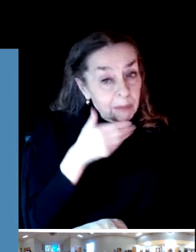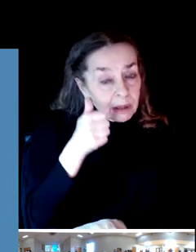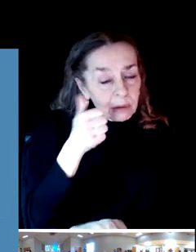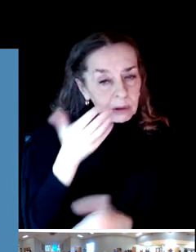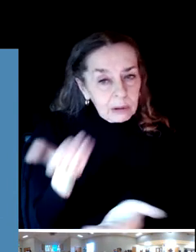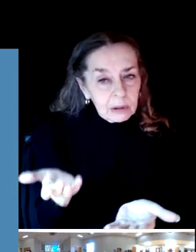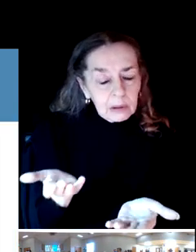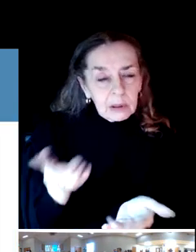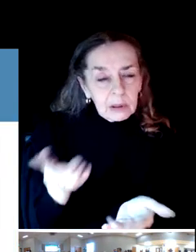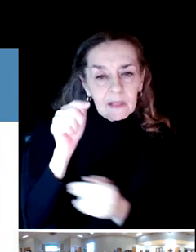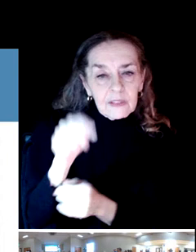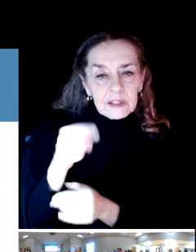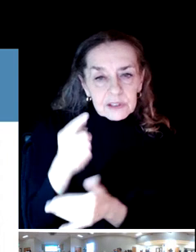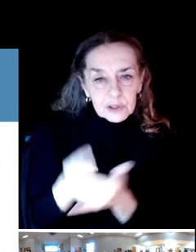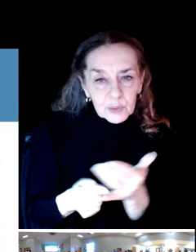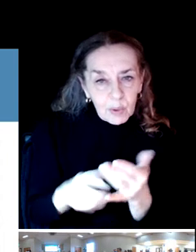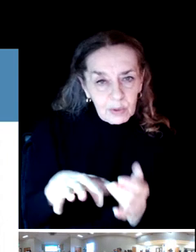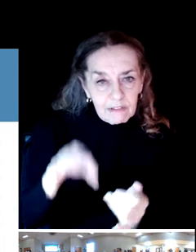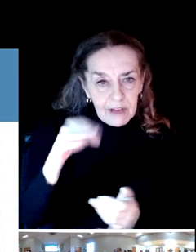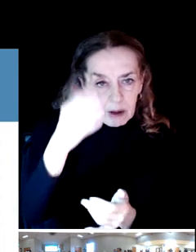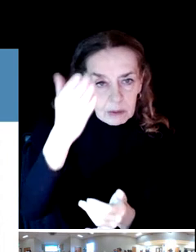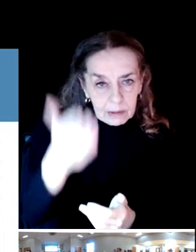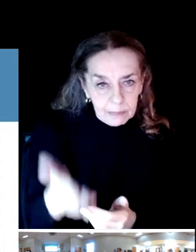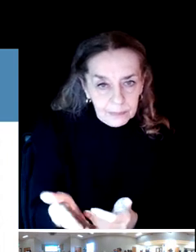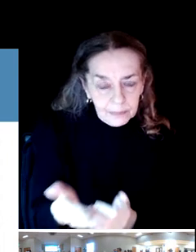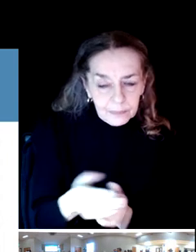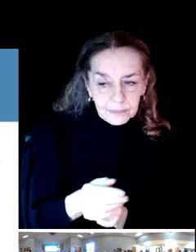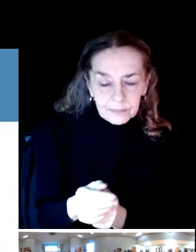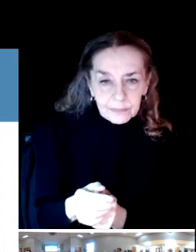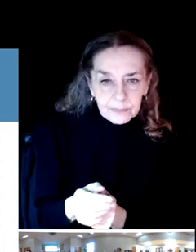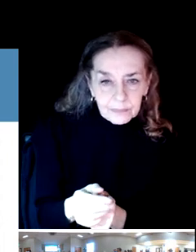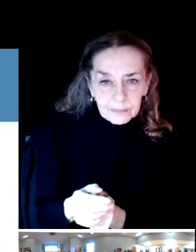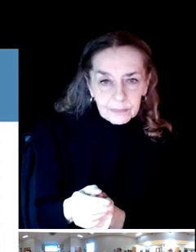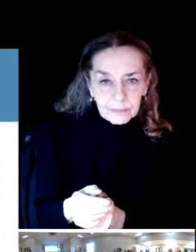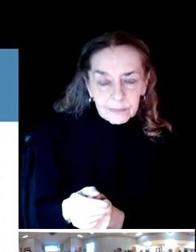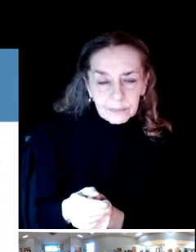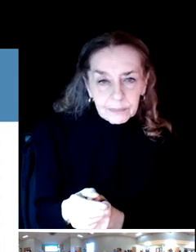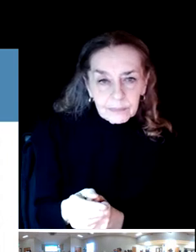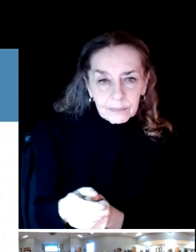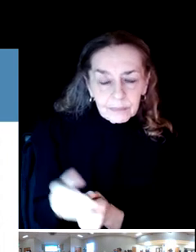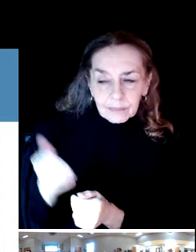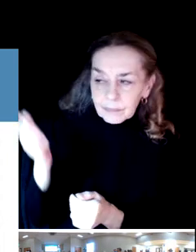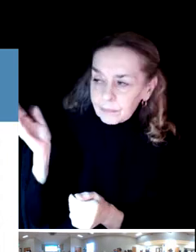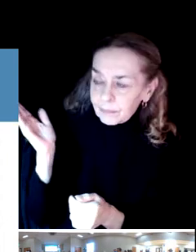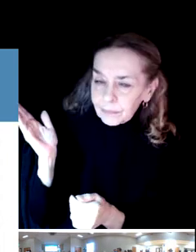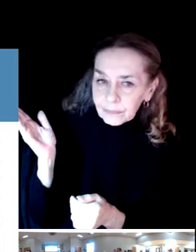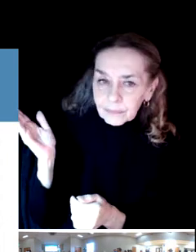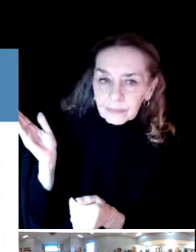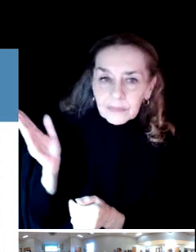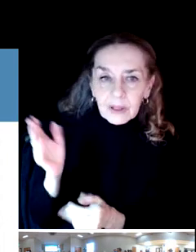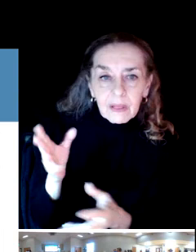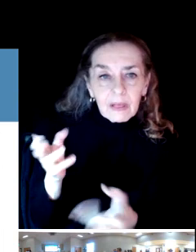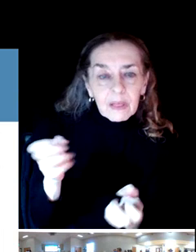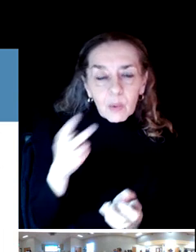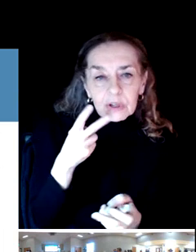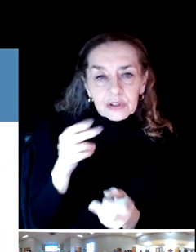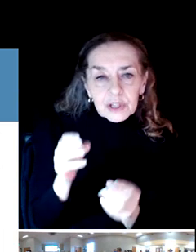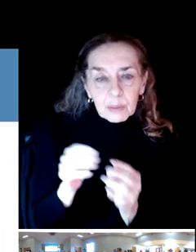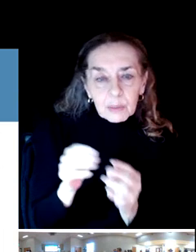And this is what we learned. So they would like to see more opportunities to get involved.